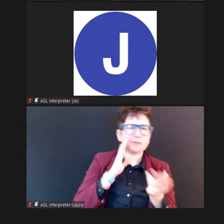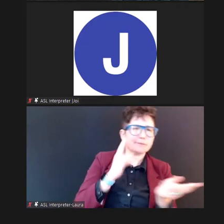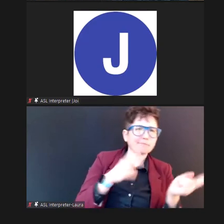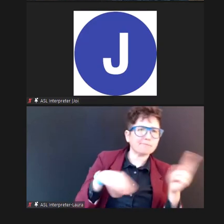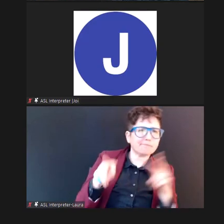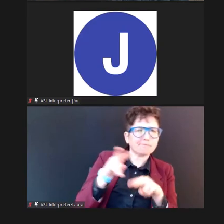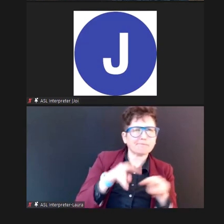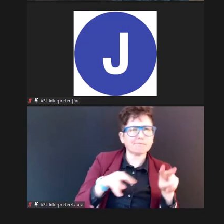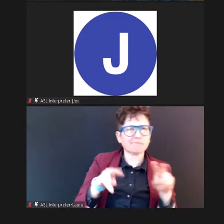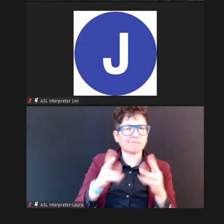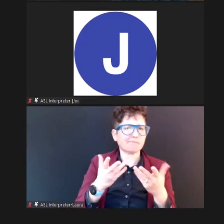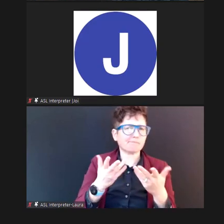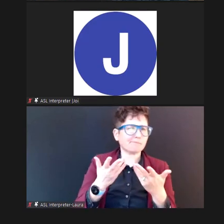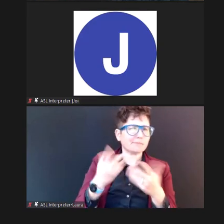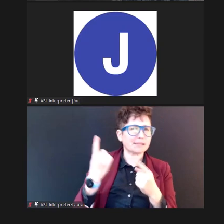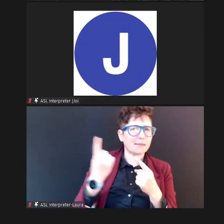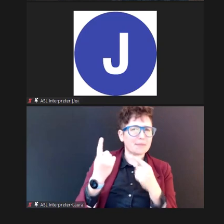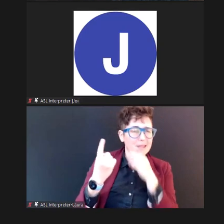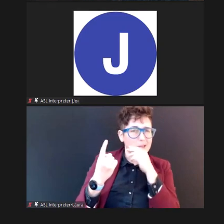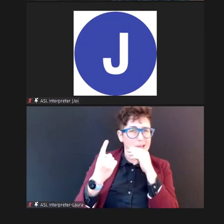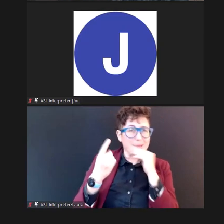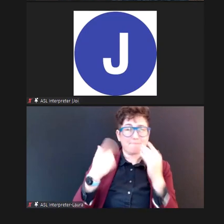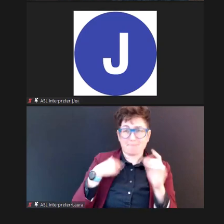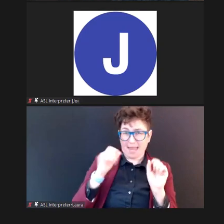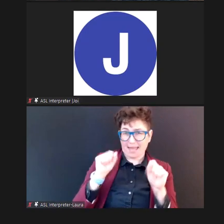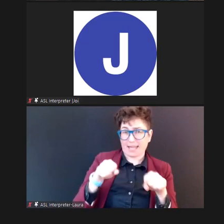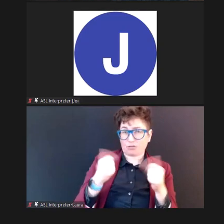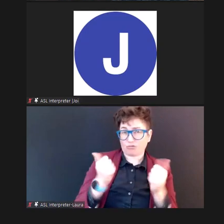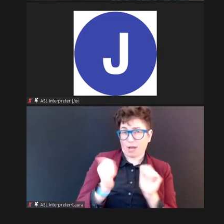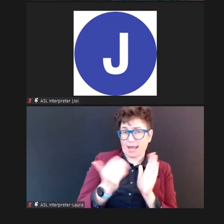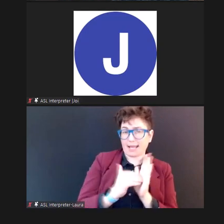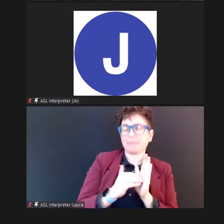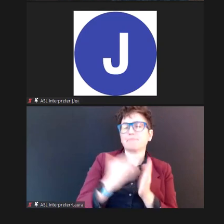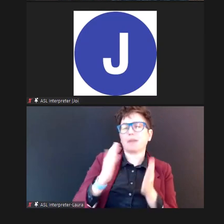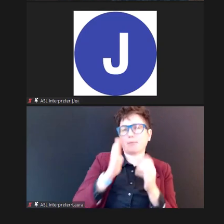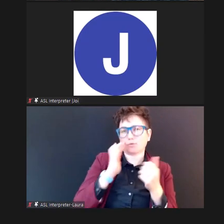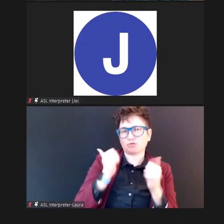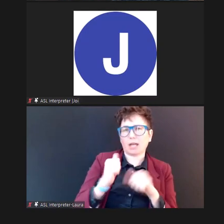So I may try two or three times, if my result is still a refer --